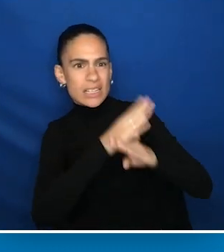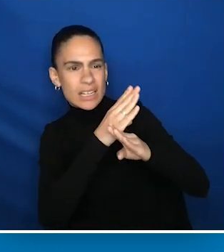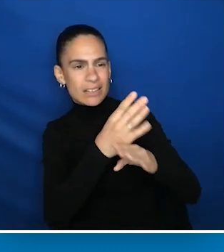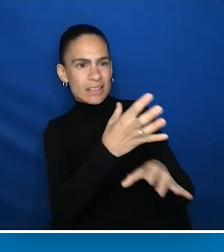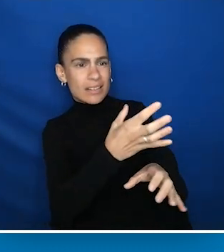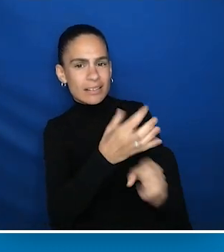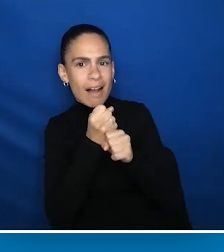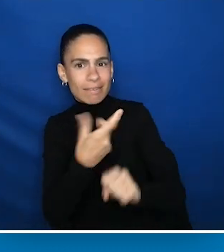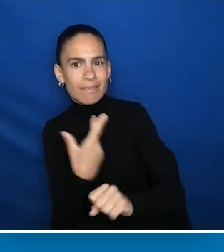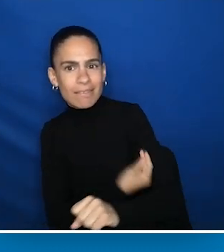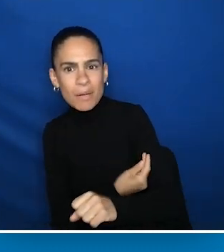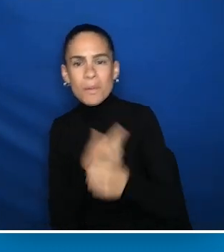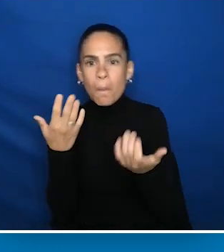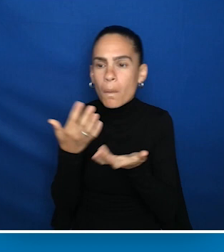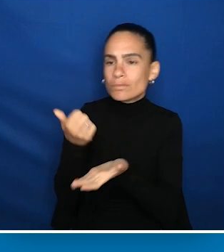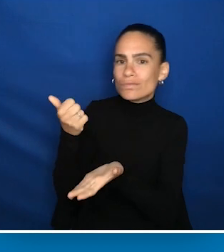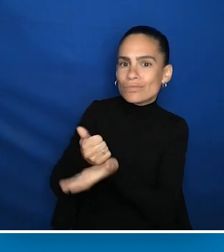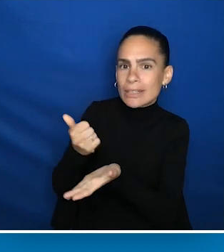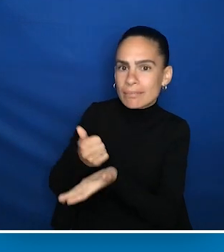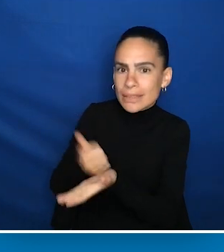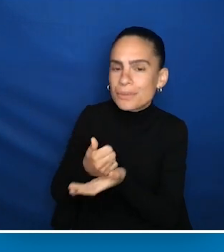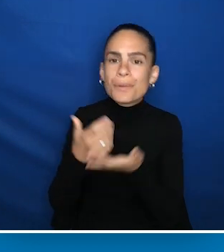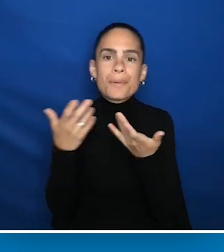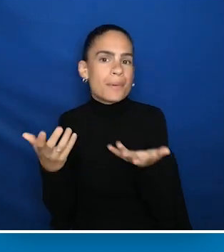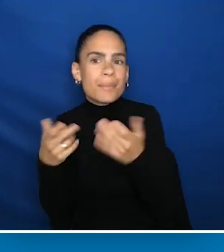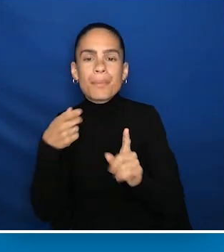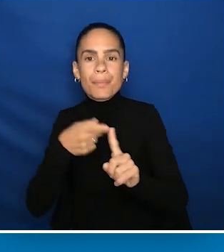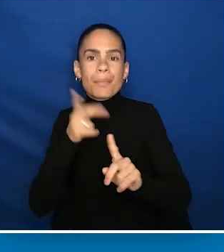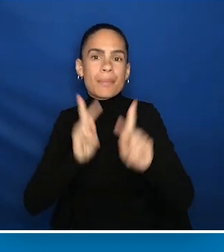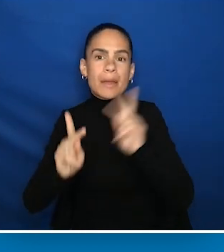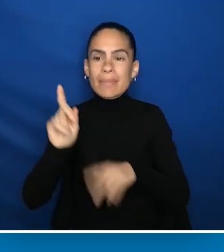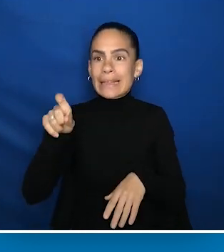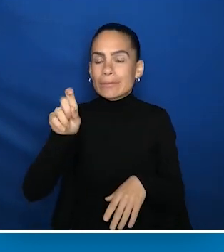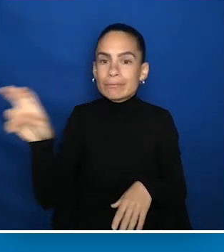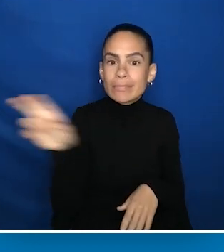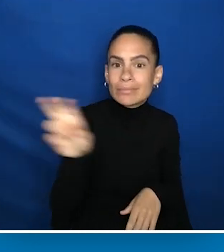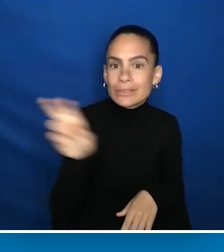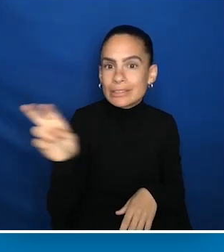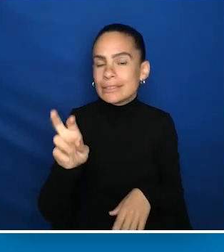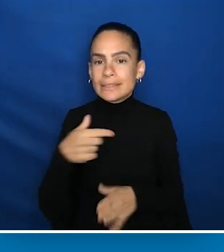needed to go to access the vaccines that they needed or the treatments that they needed, whether it was transportation.